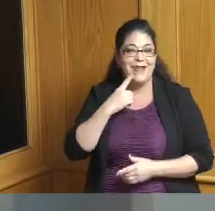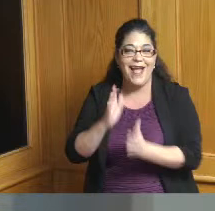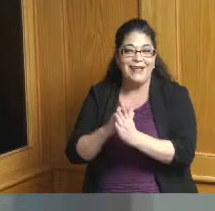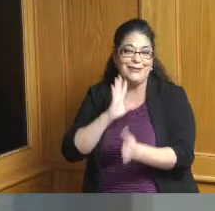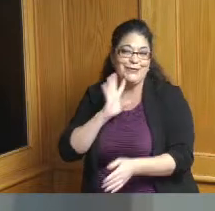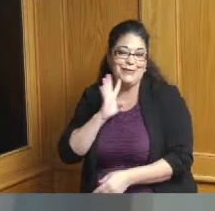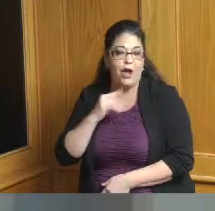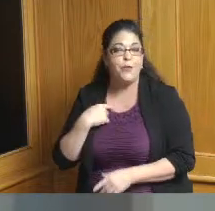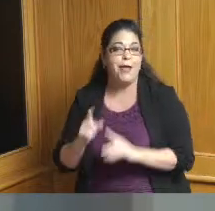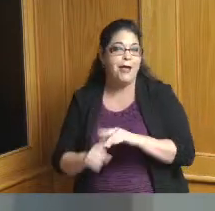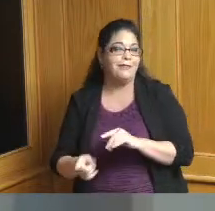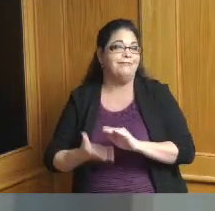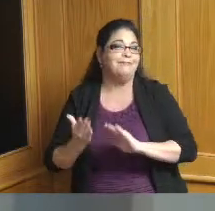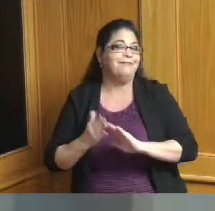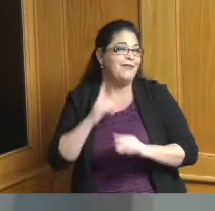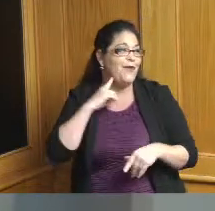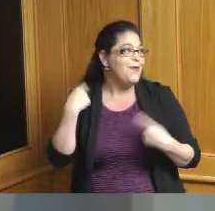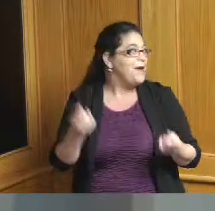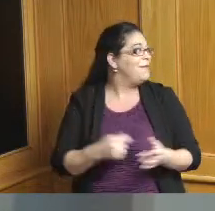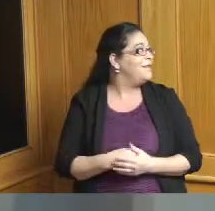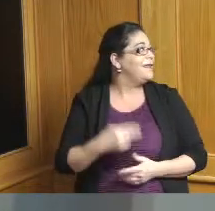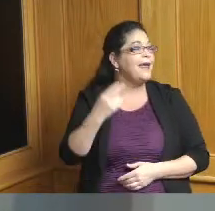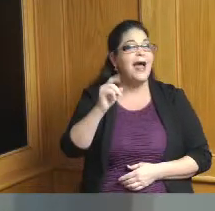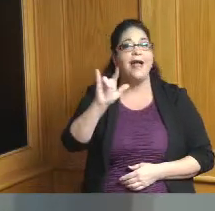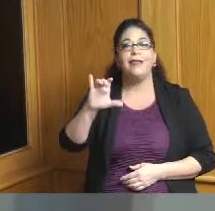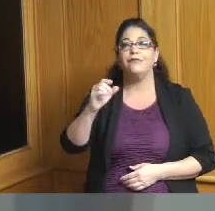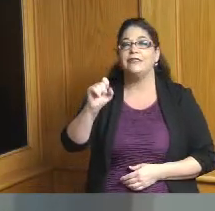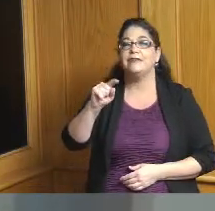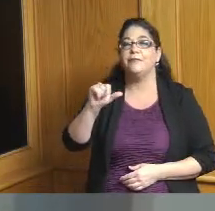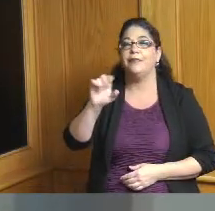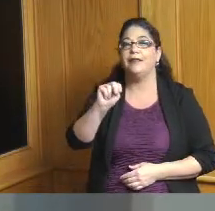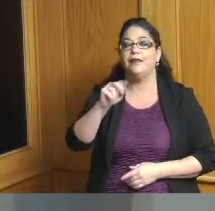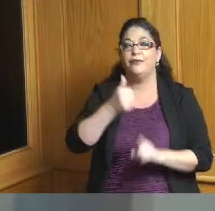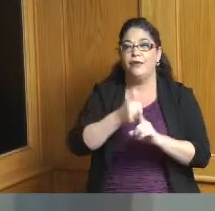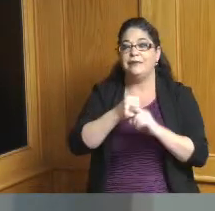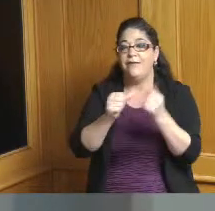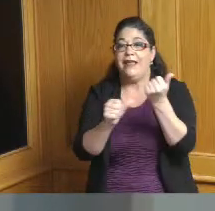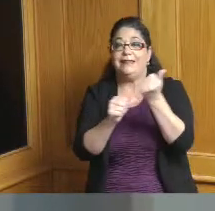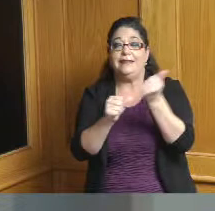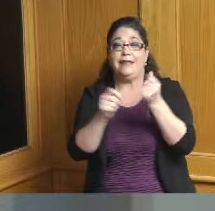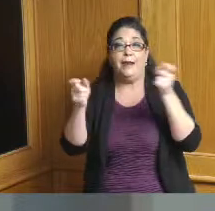for a while whereas Holly Christmann Hamilton County assistant administrator has expressed a